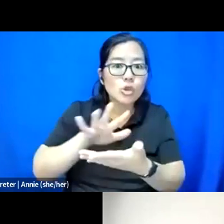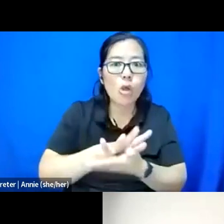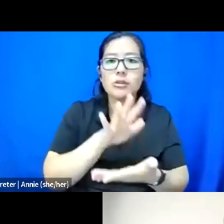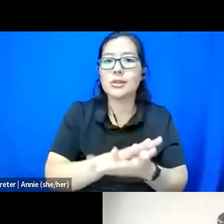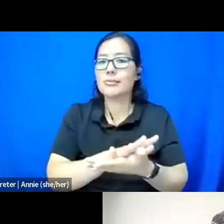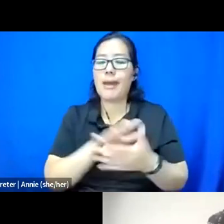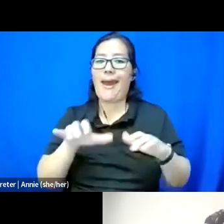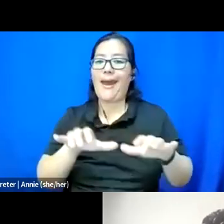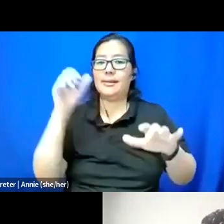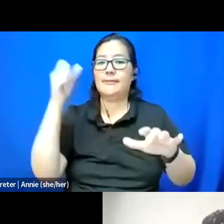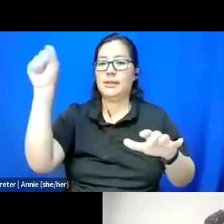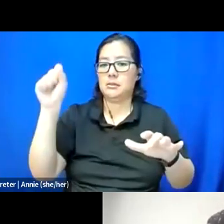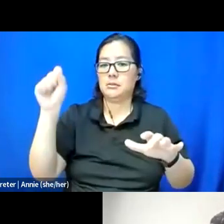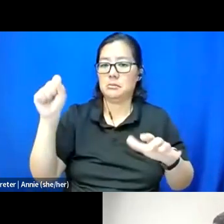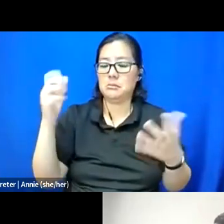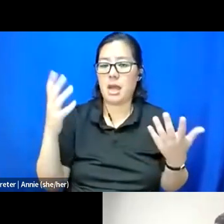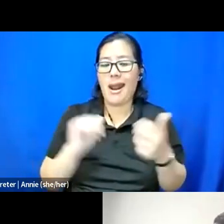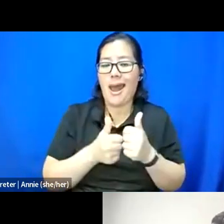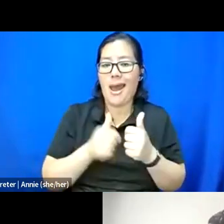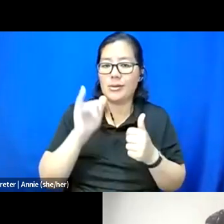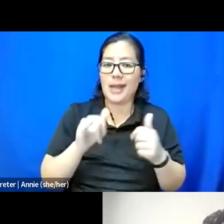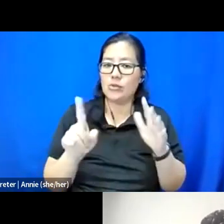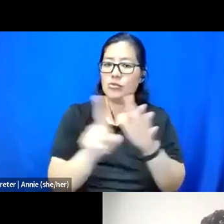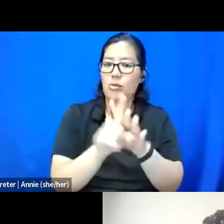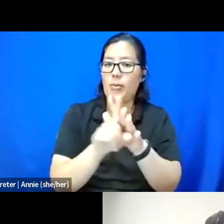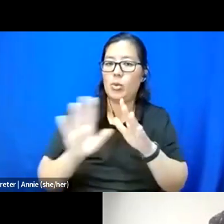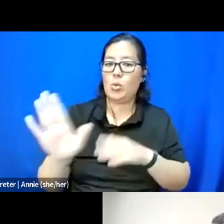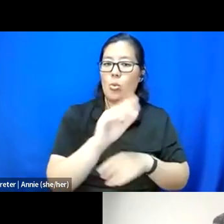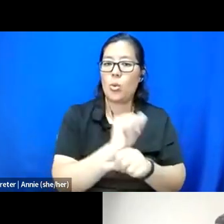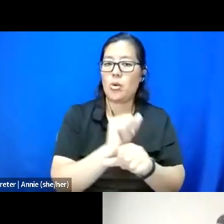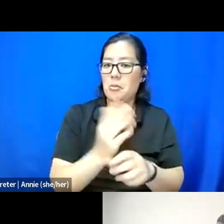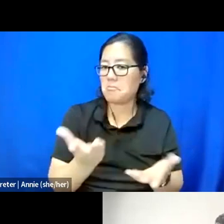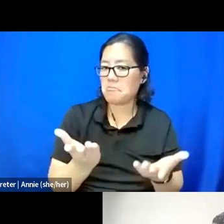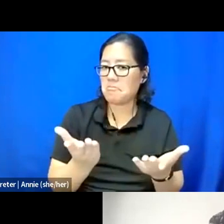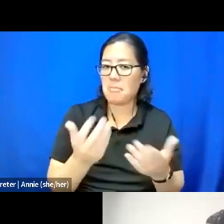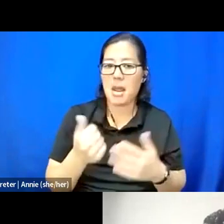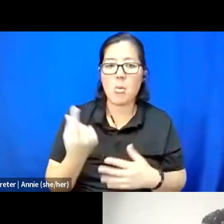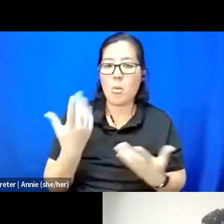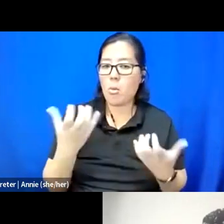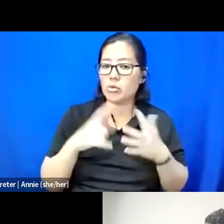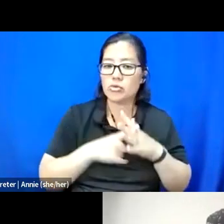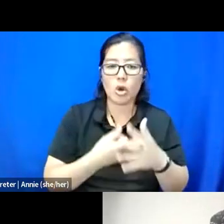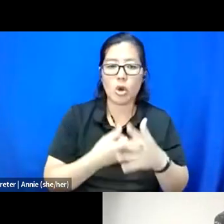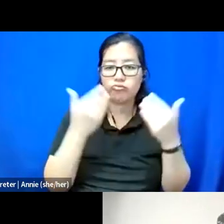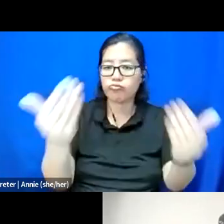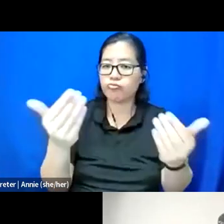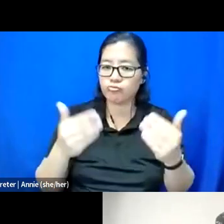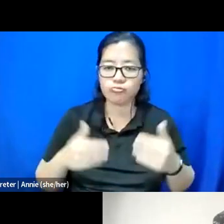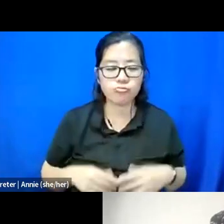And how does scholar activism show up in your work? Anybody who would like to get us started, go for it, and then we can popcorn from there.